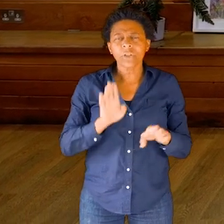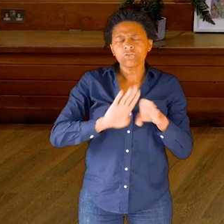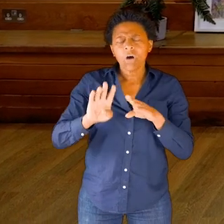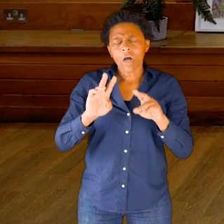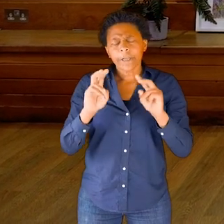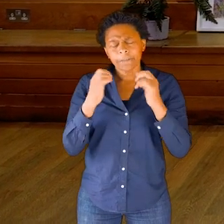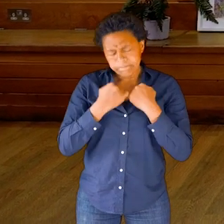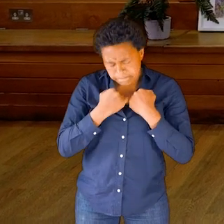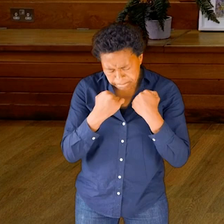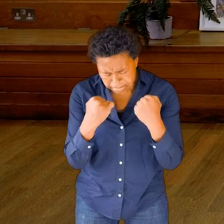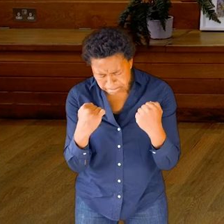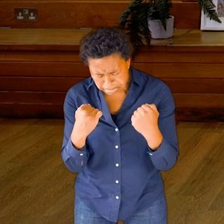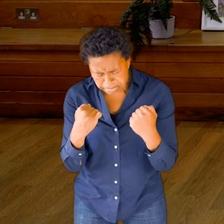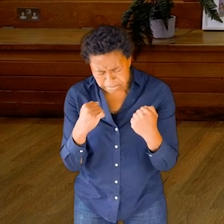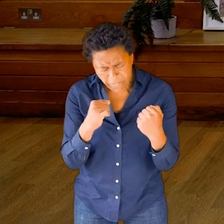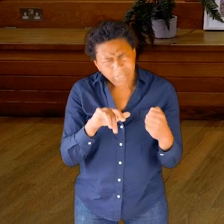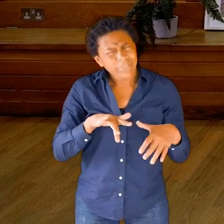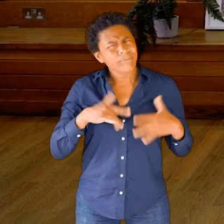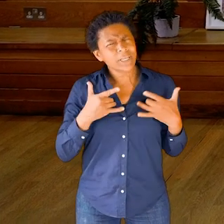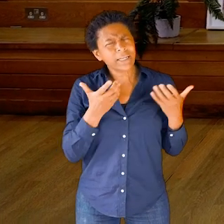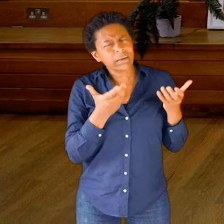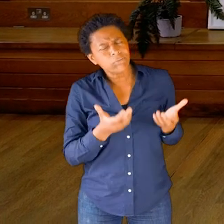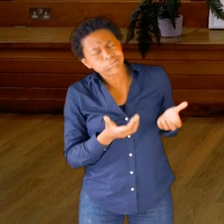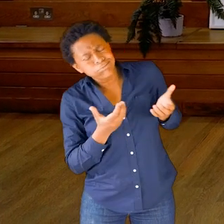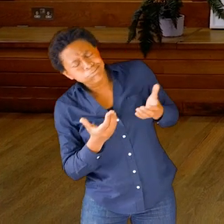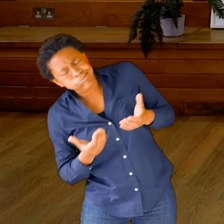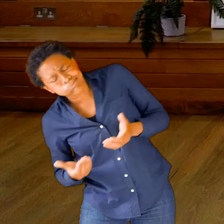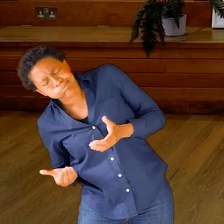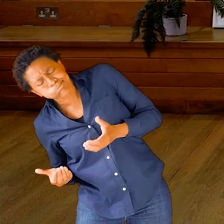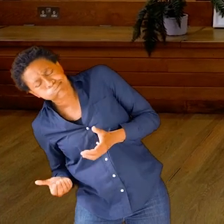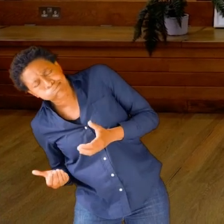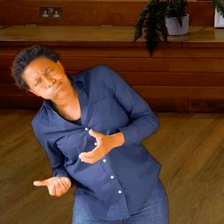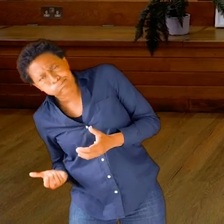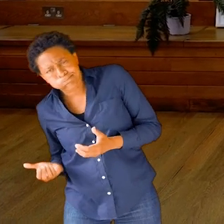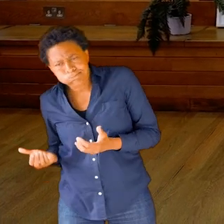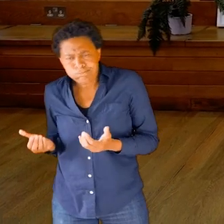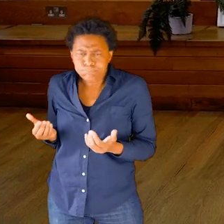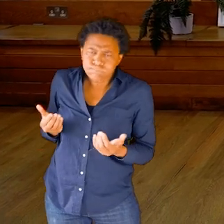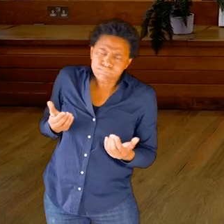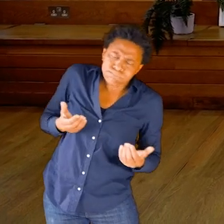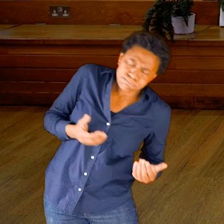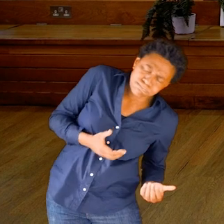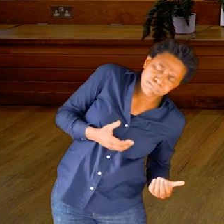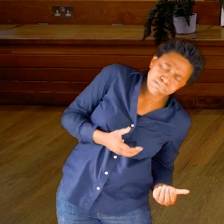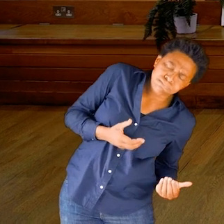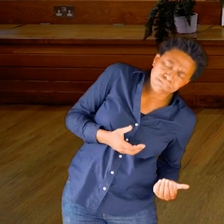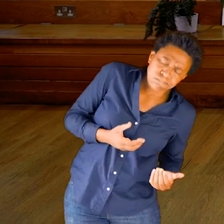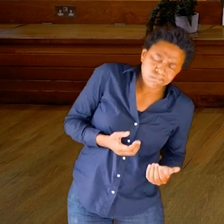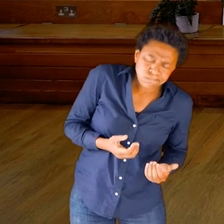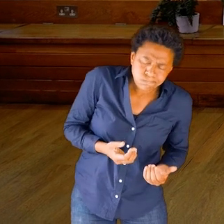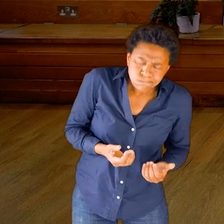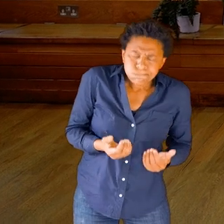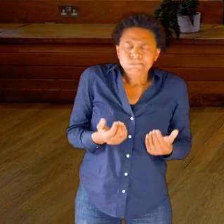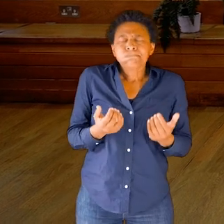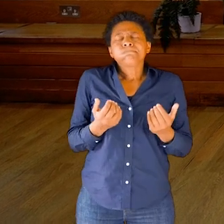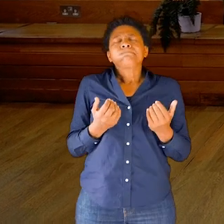Trying to explore the sensation of fluid in the body,